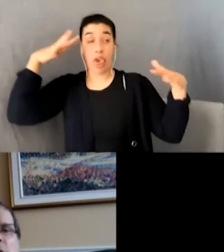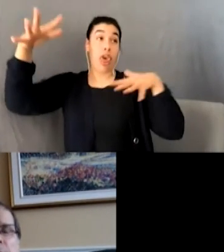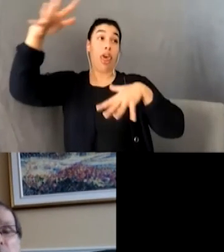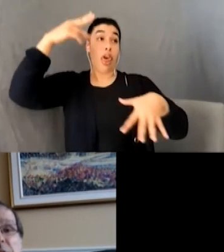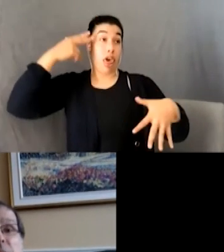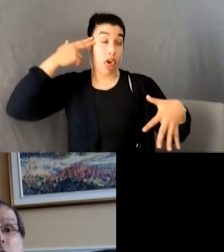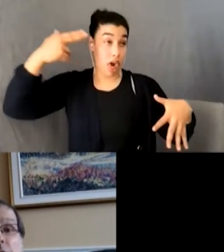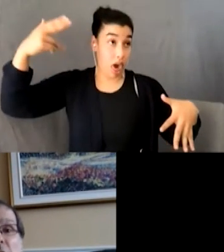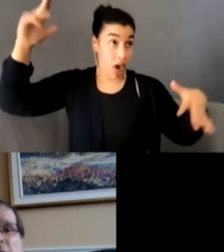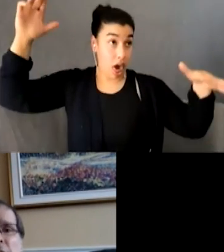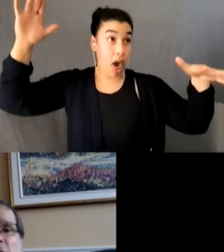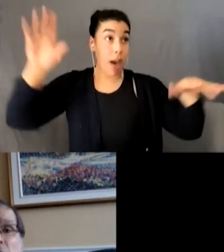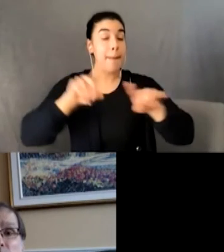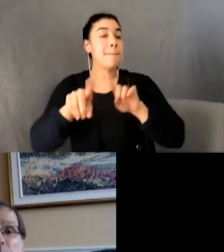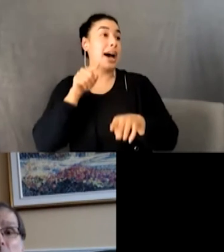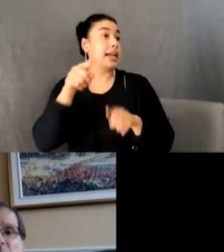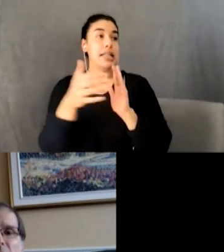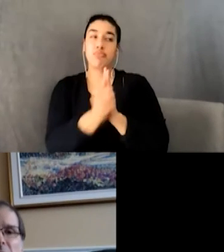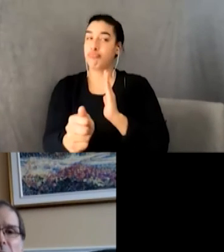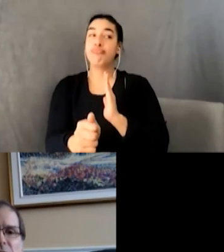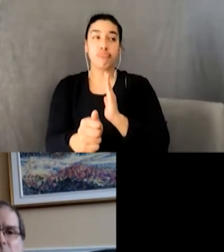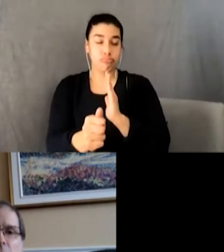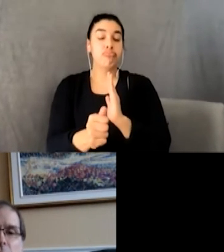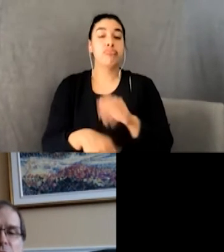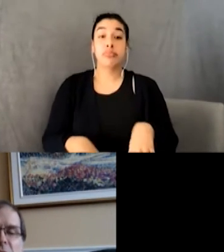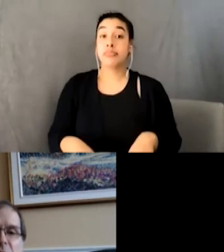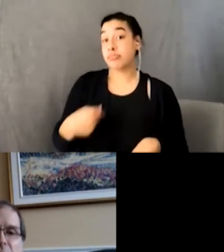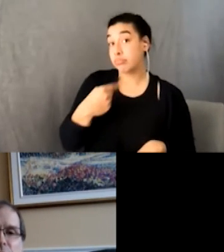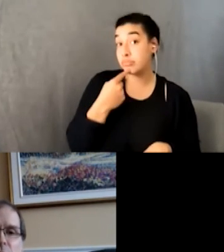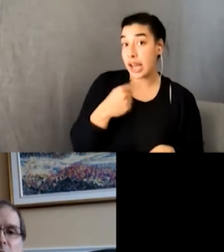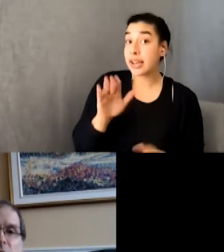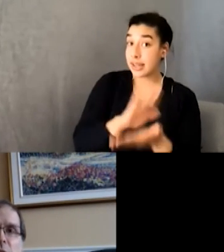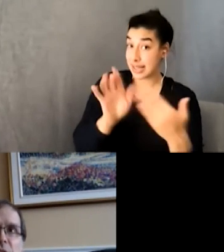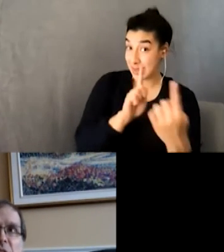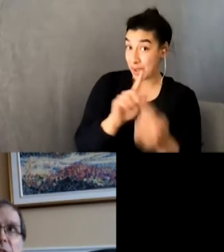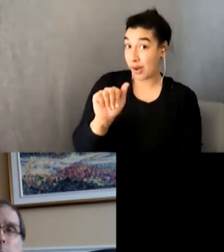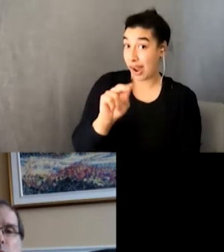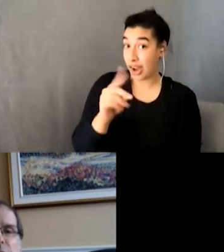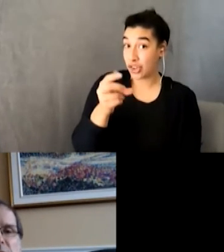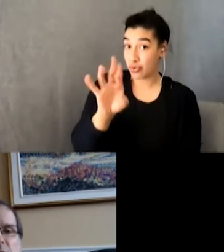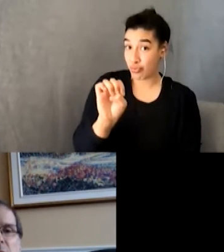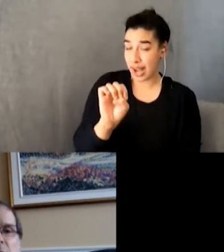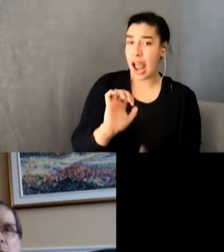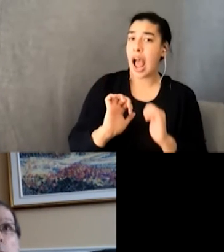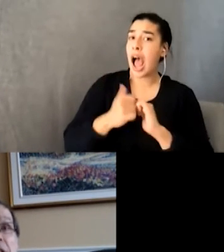“Pleased to meet you, André. How long have you been playing?” I asked. André didn’t answer. He sat motionless. “One year?"